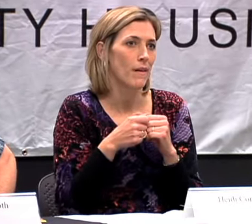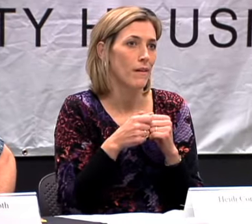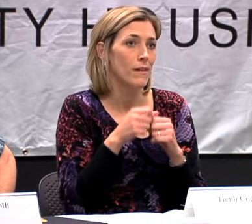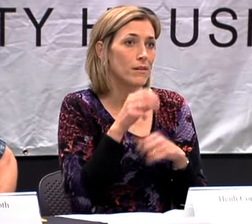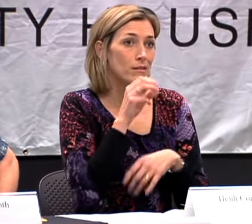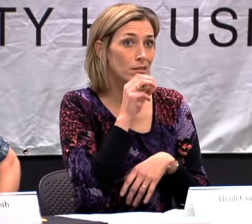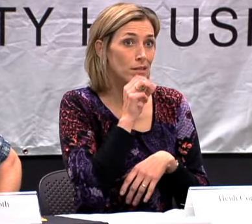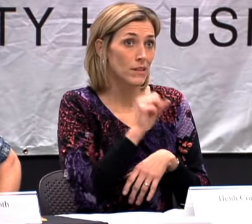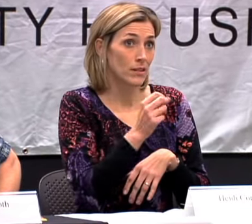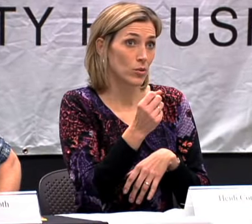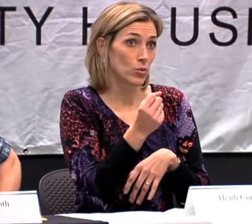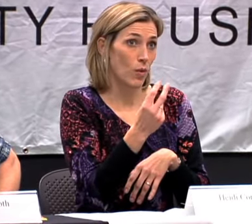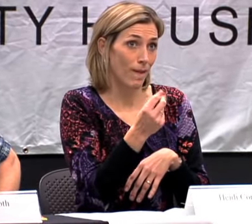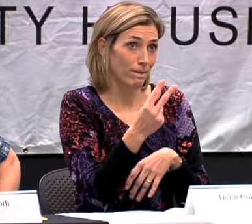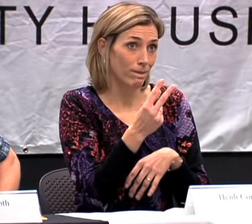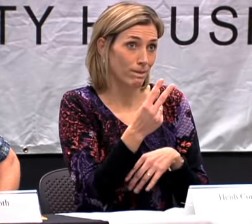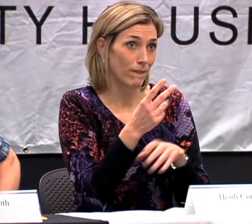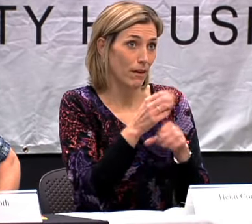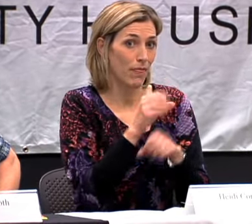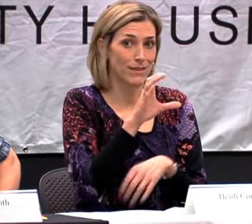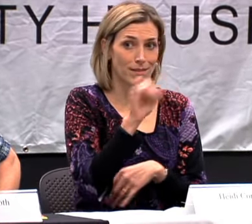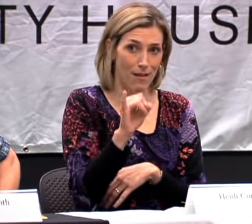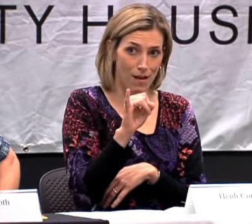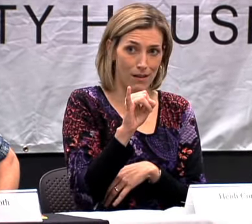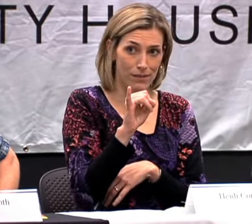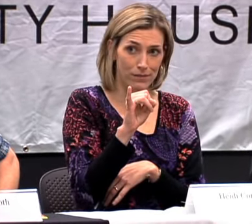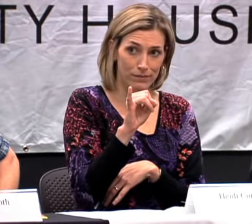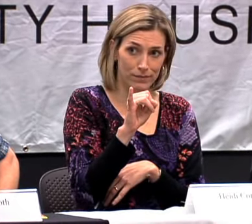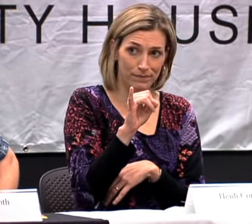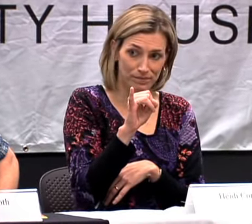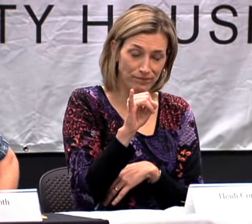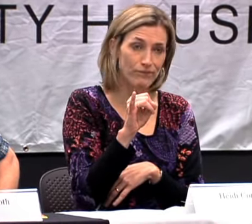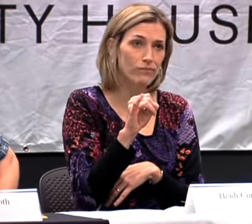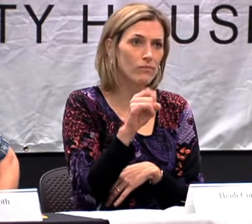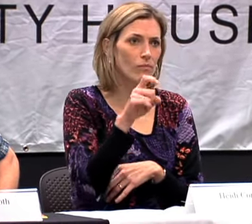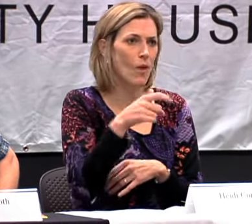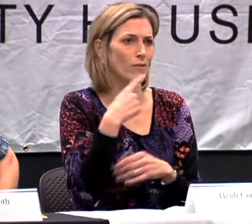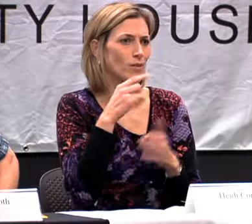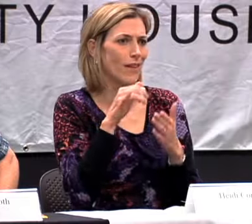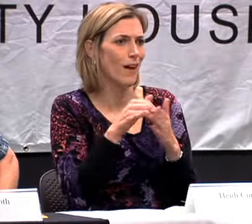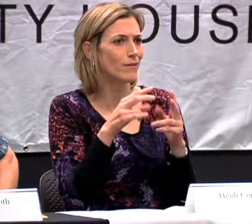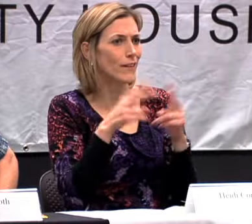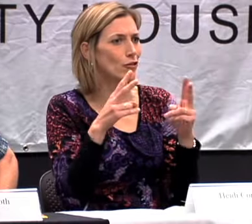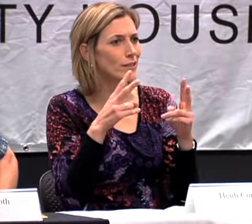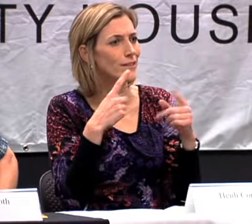ORAL PROGRAM. AT THE AGE OF 12, I GOT A COCHLEAR IMPLANT.